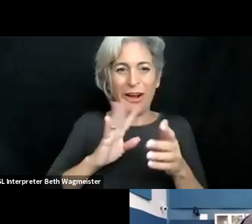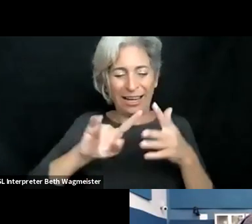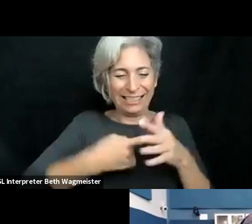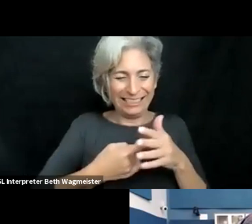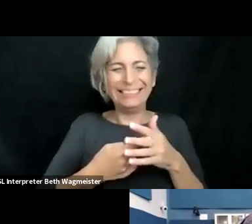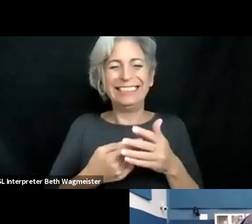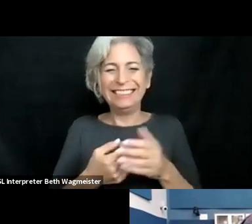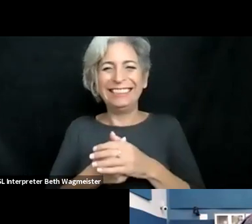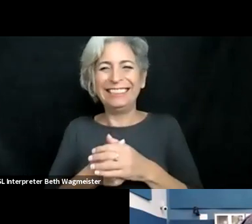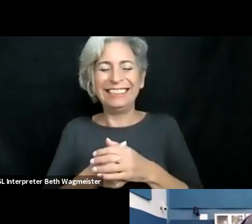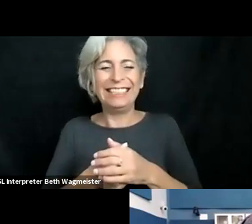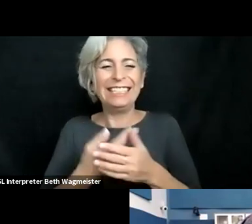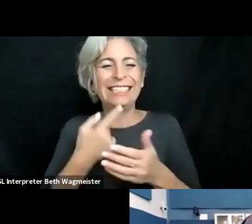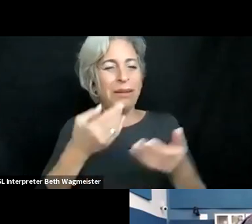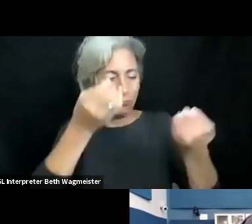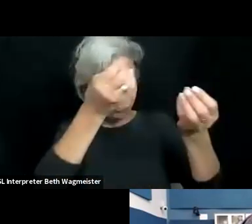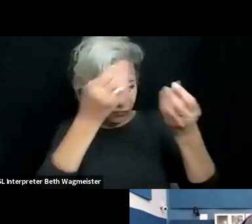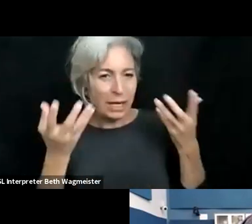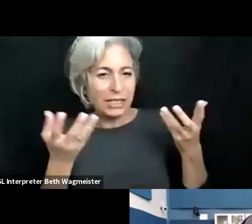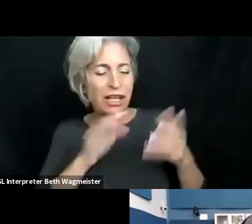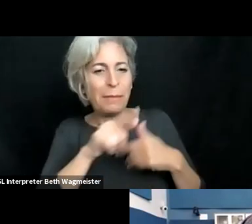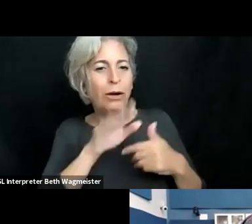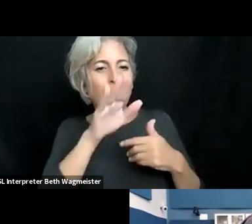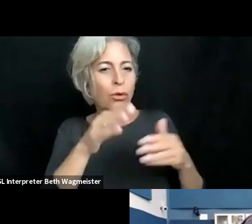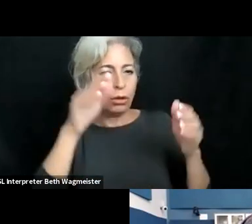say he is close to midnight, and therefore to keep him